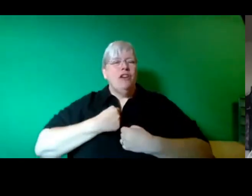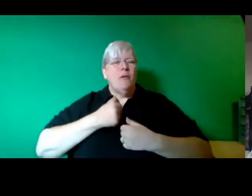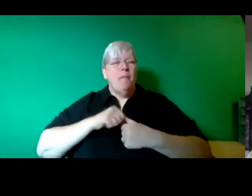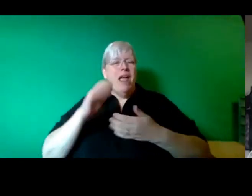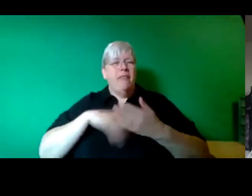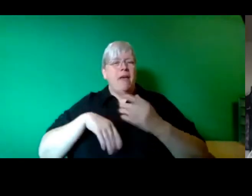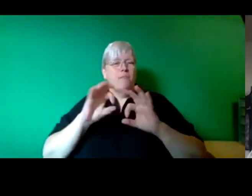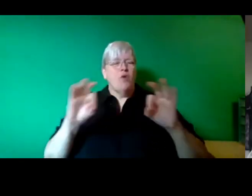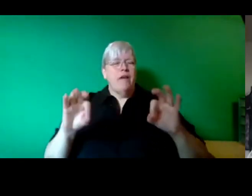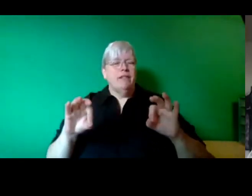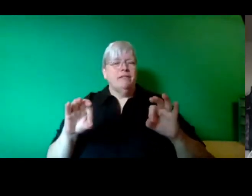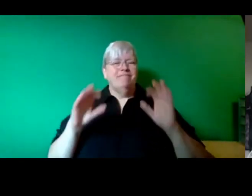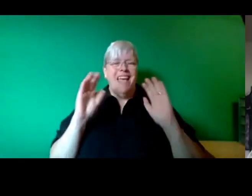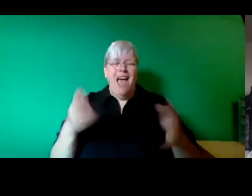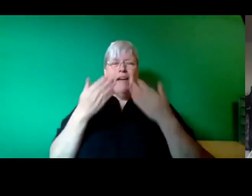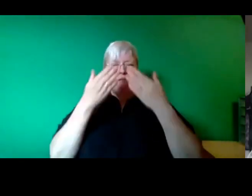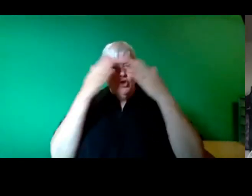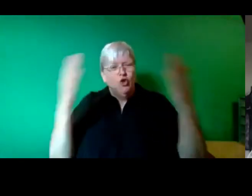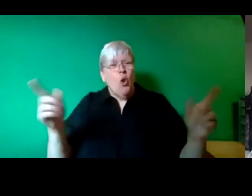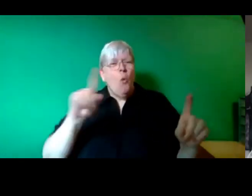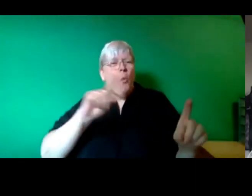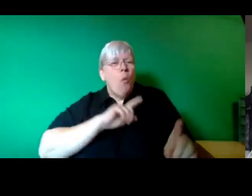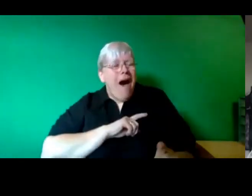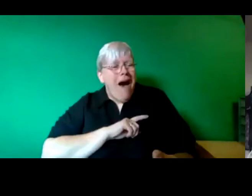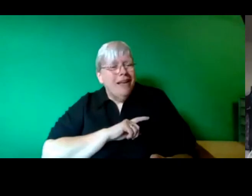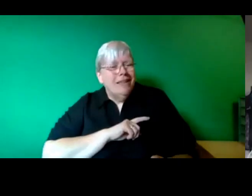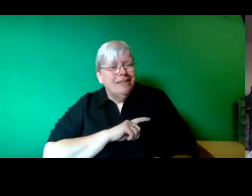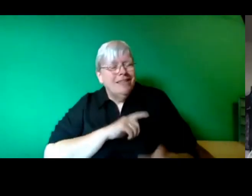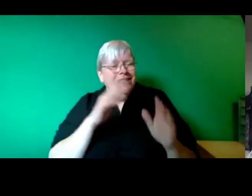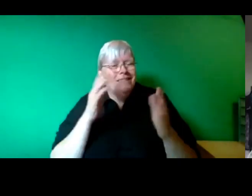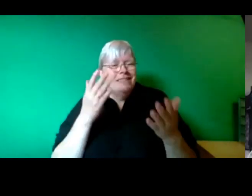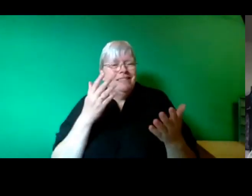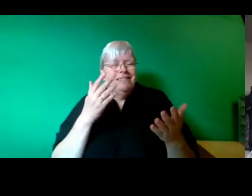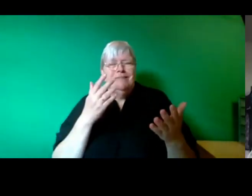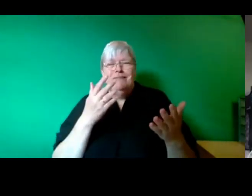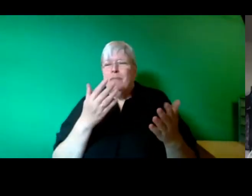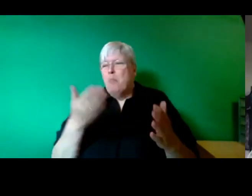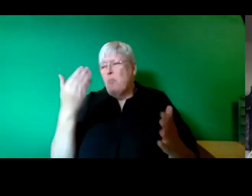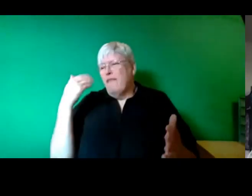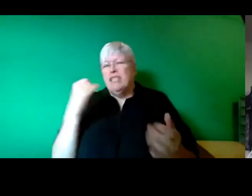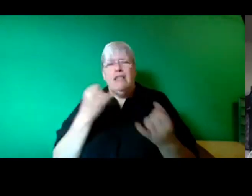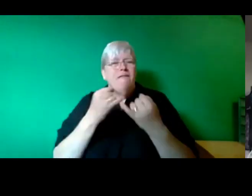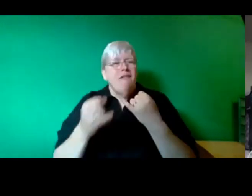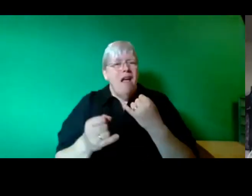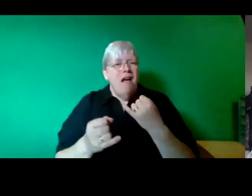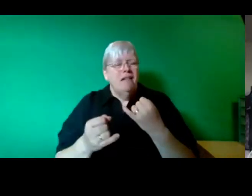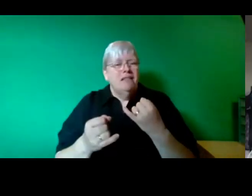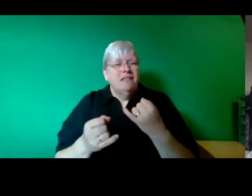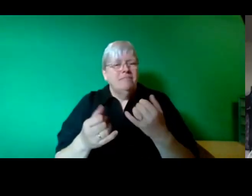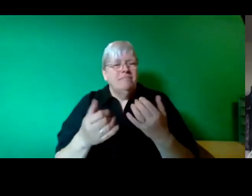why the neoliberal energy transition has failed and we've gone into considerable detail to explain